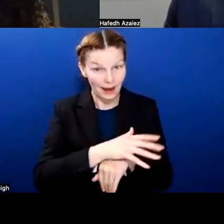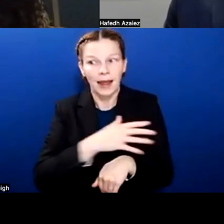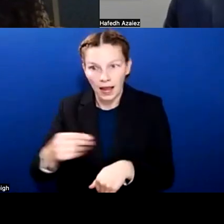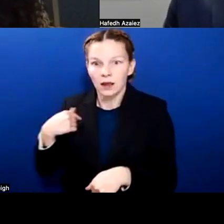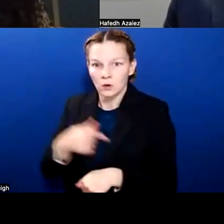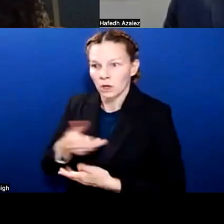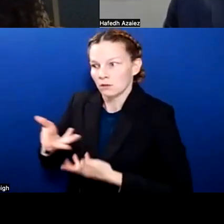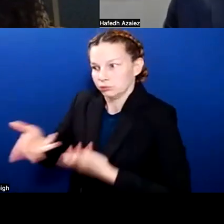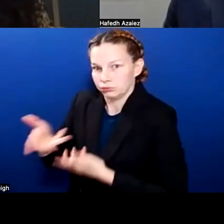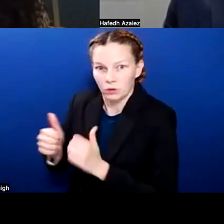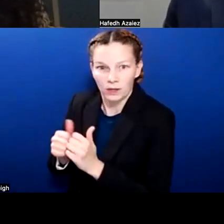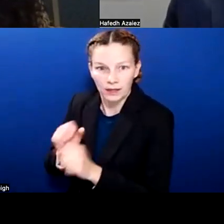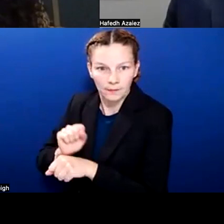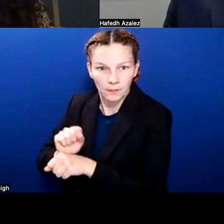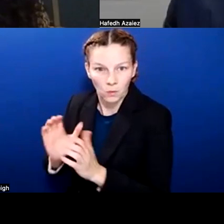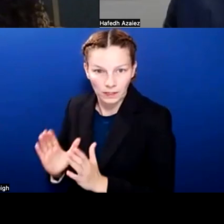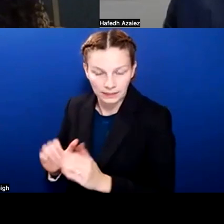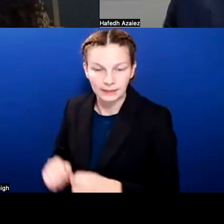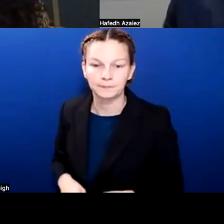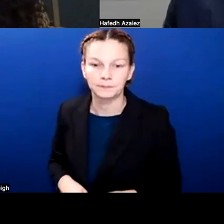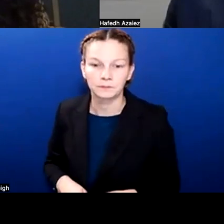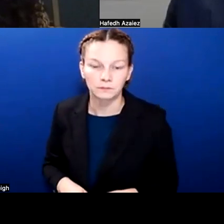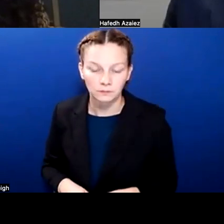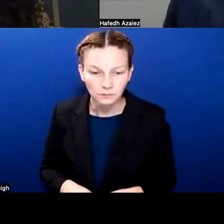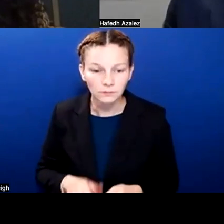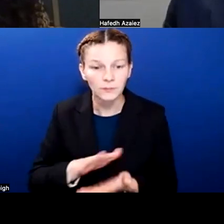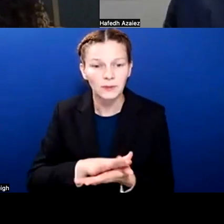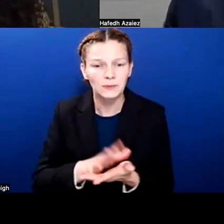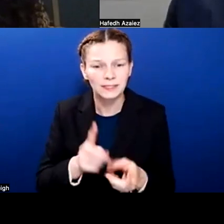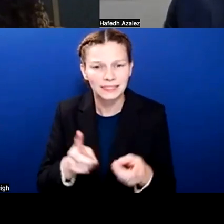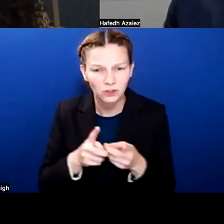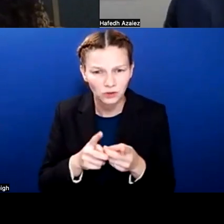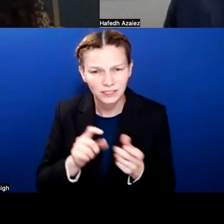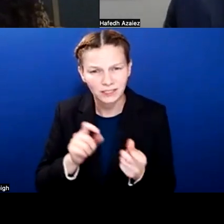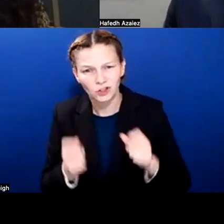As business needs change in school districts, oftentimes the things that positions do change also,